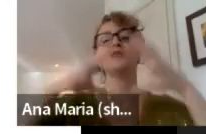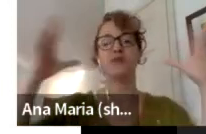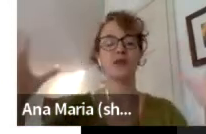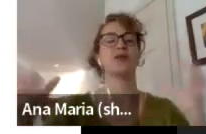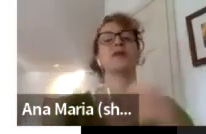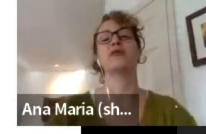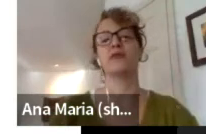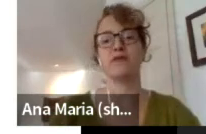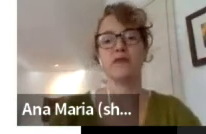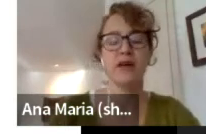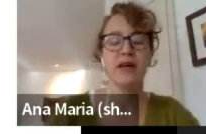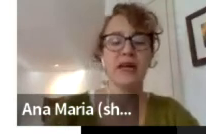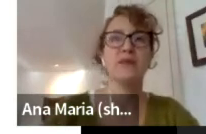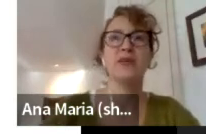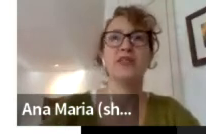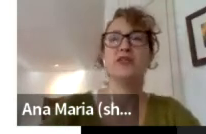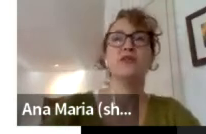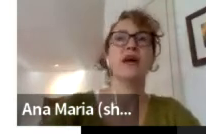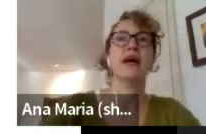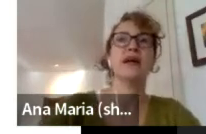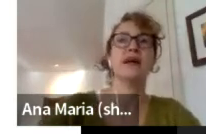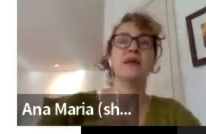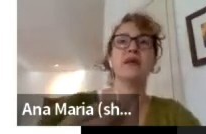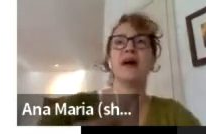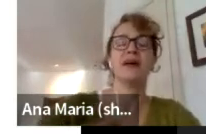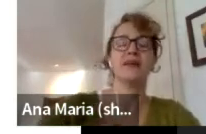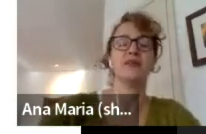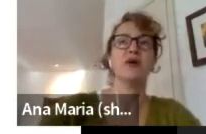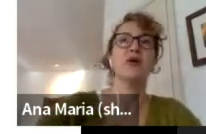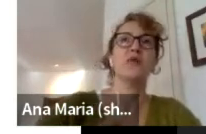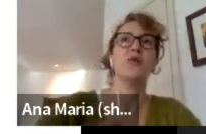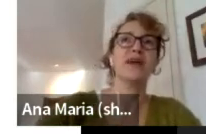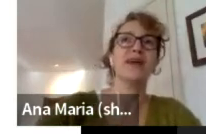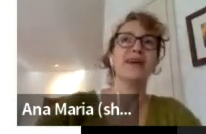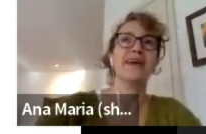to that greater level and do that because we can inspire